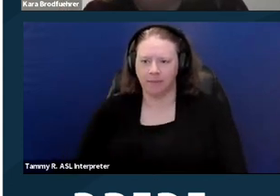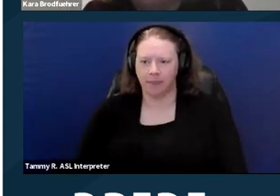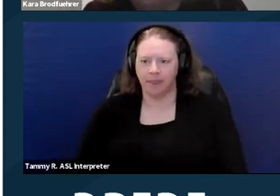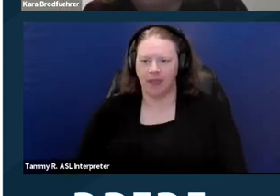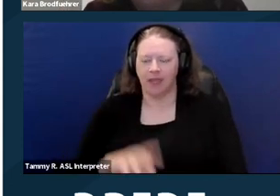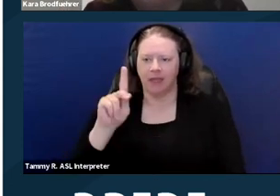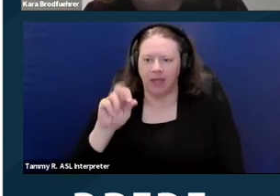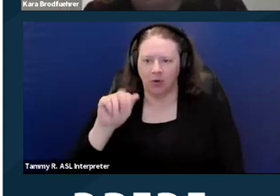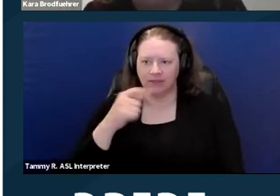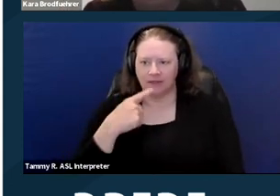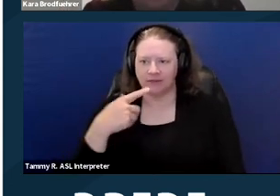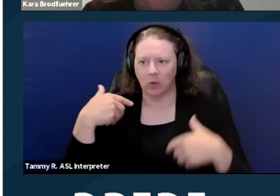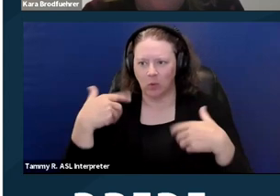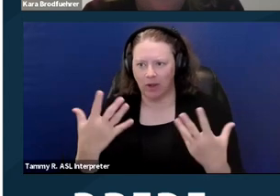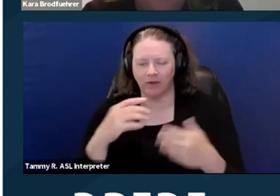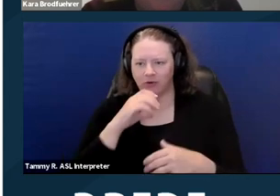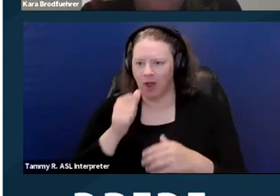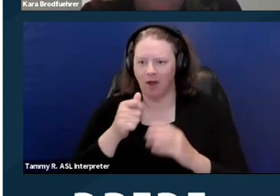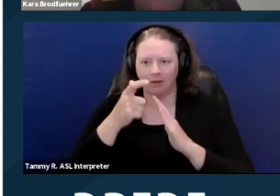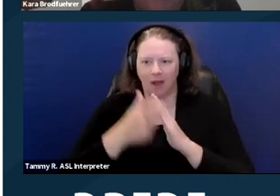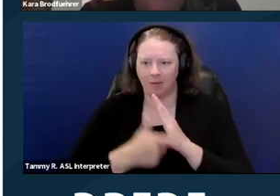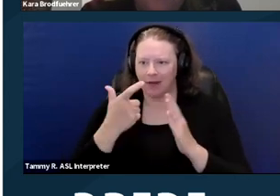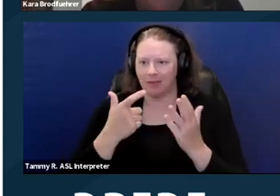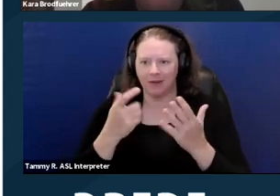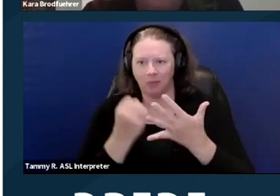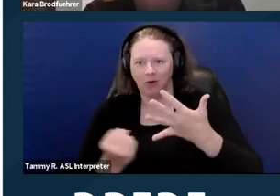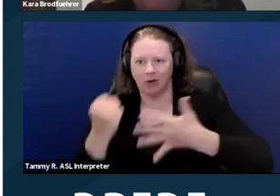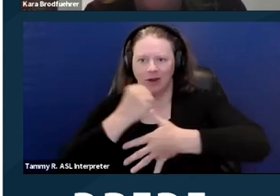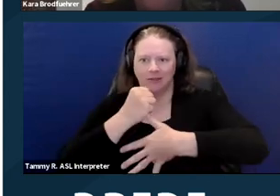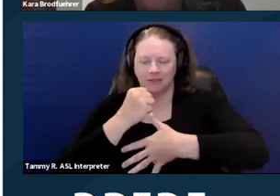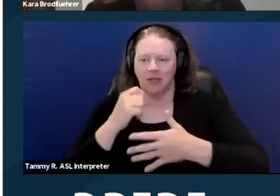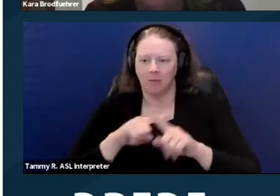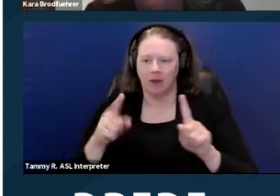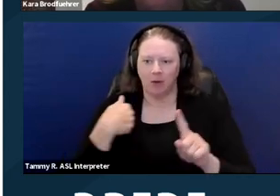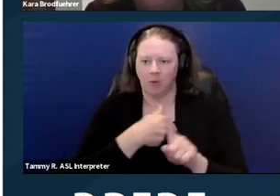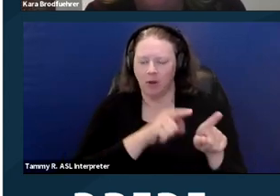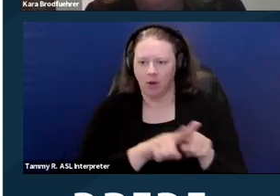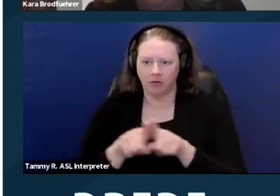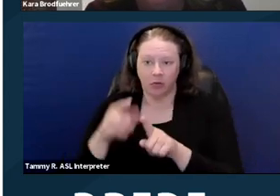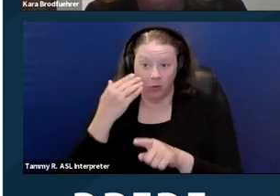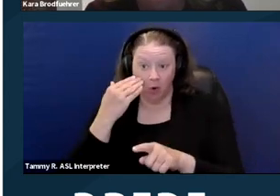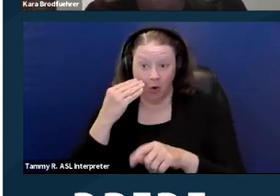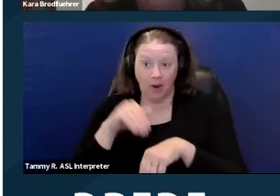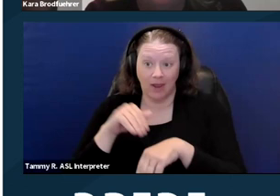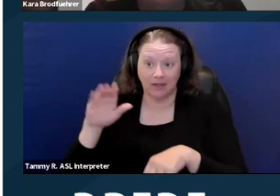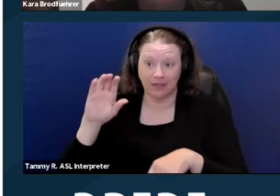So they're not automatically prioritize, but we also know at CRD that evictions move fast.